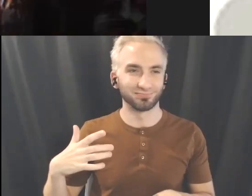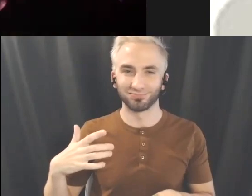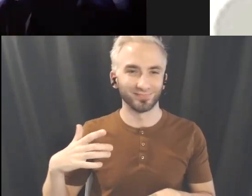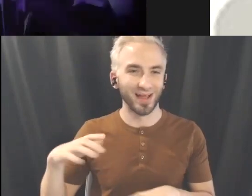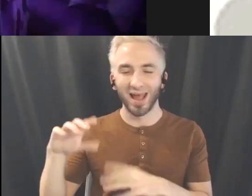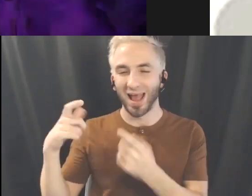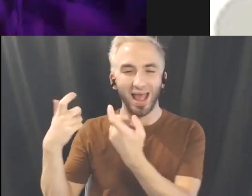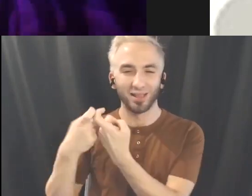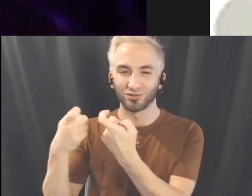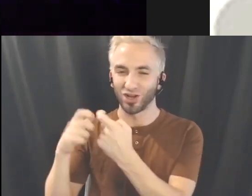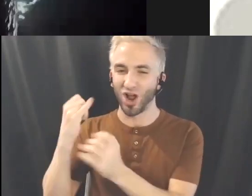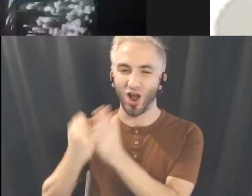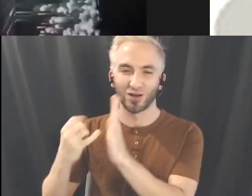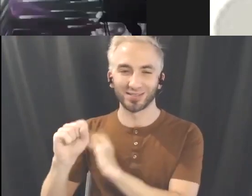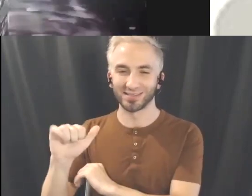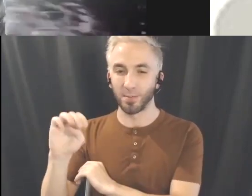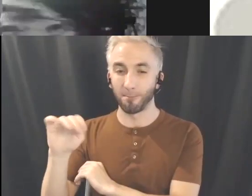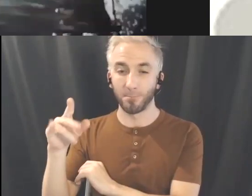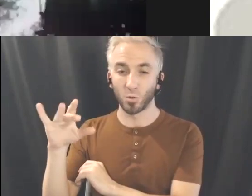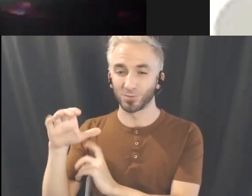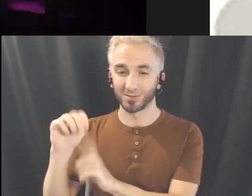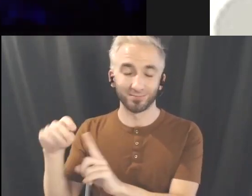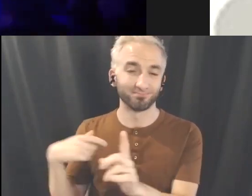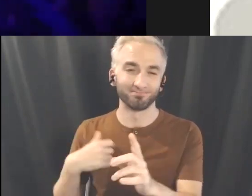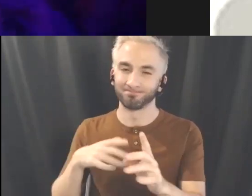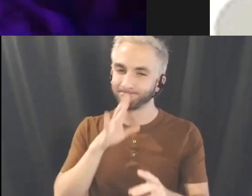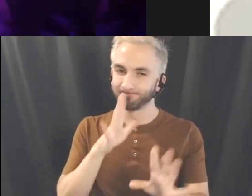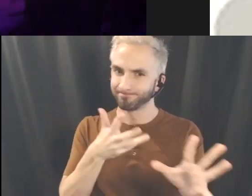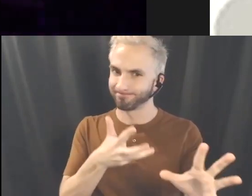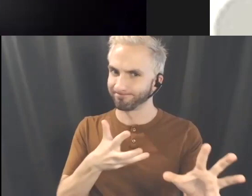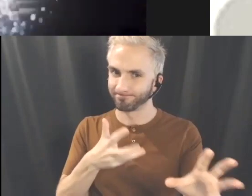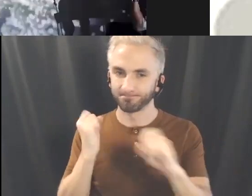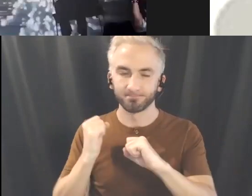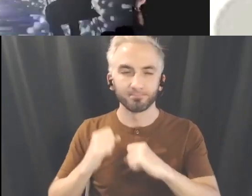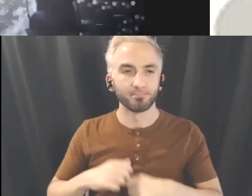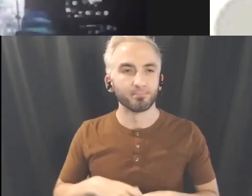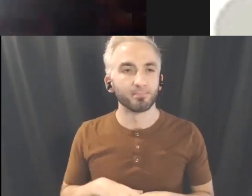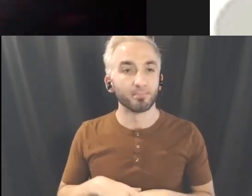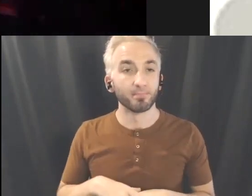of my early media artworks that was first done in collaboration with Kiran Bhumber.